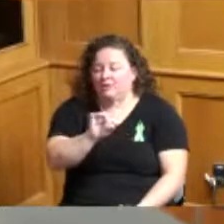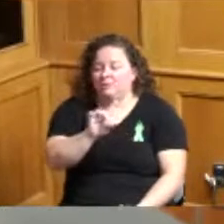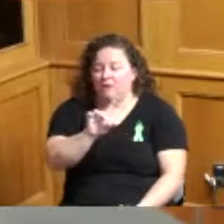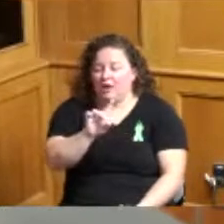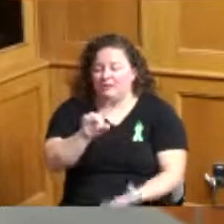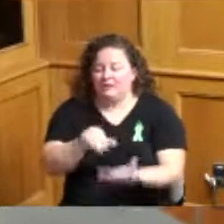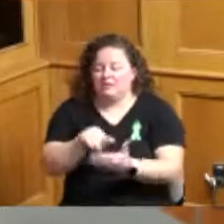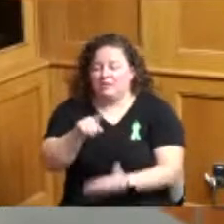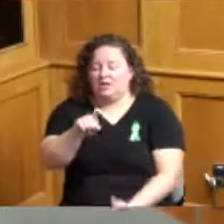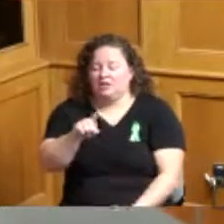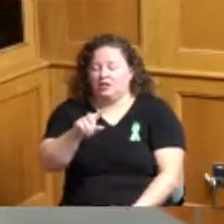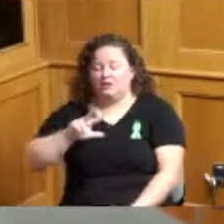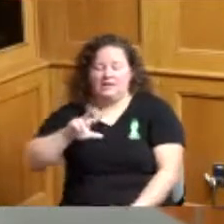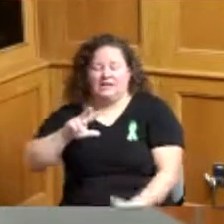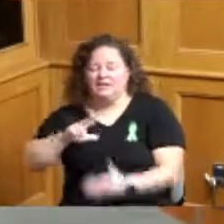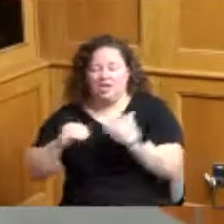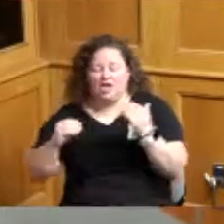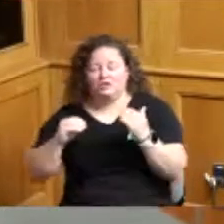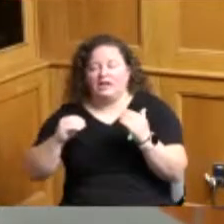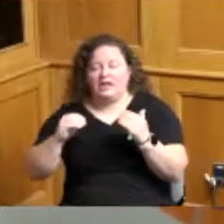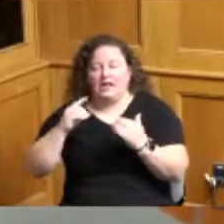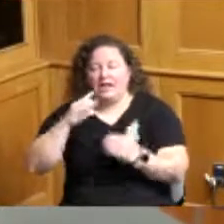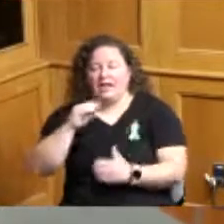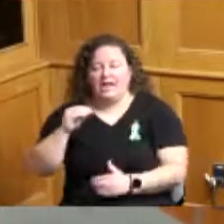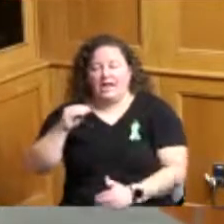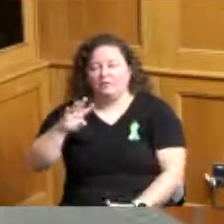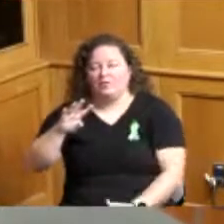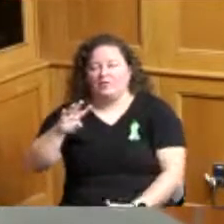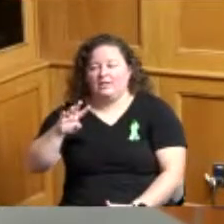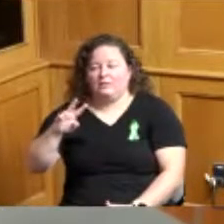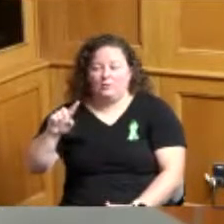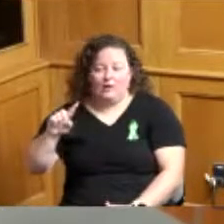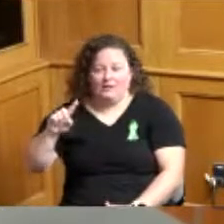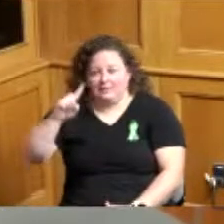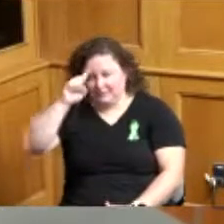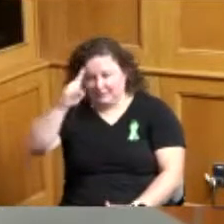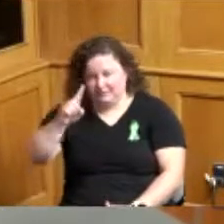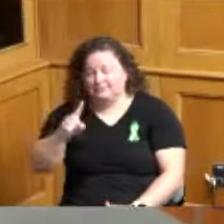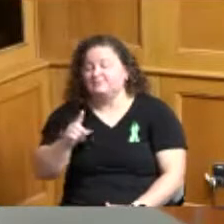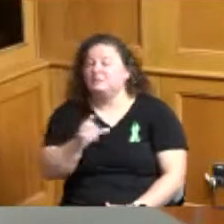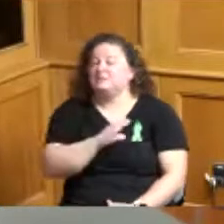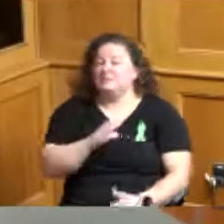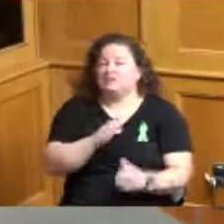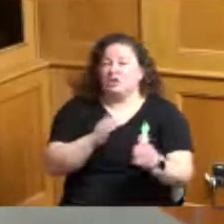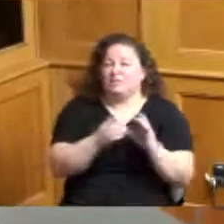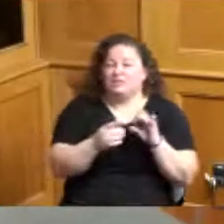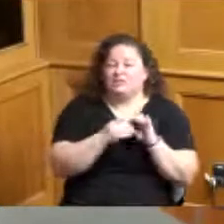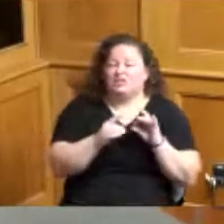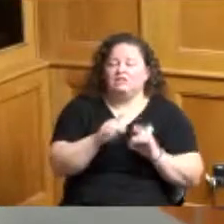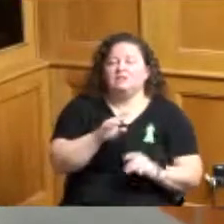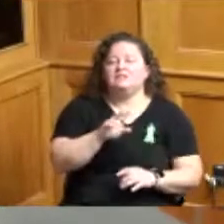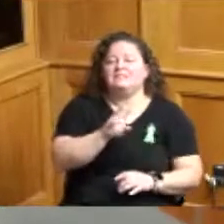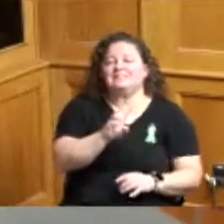and 103.46 cents the Commissioners previously certified 642 thousand dollars 59